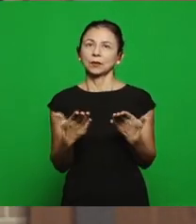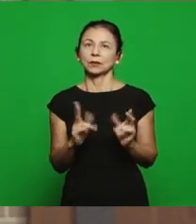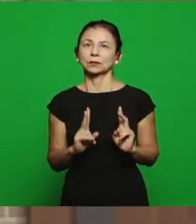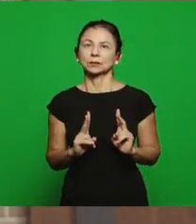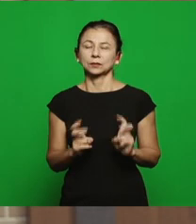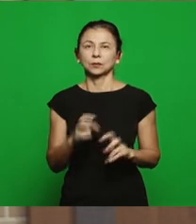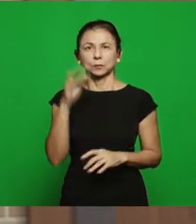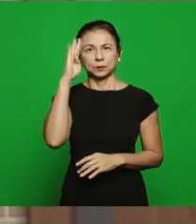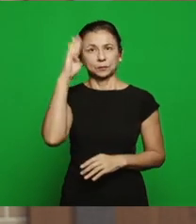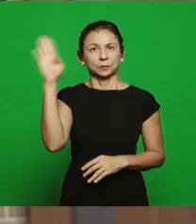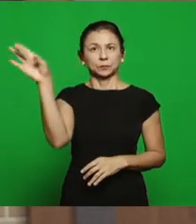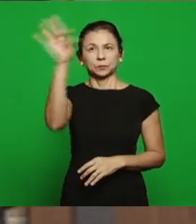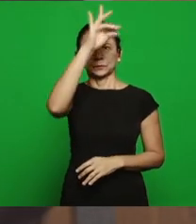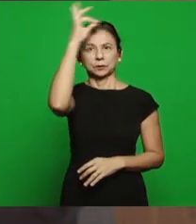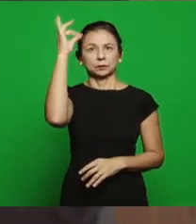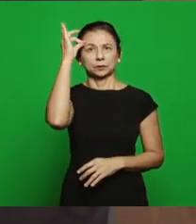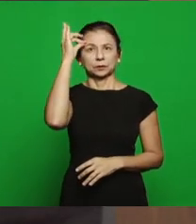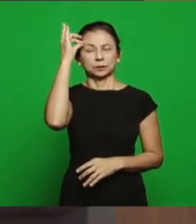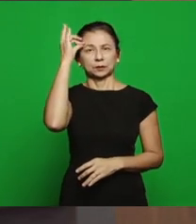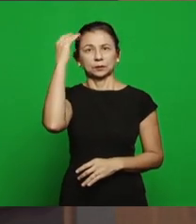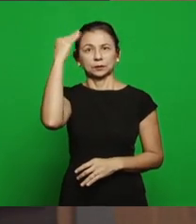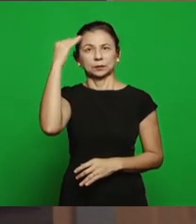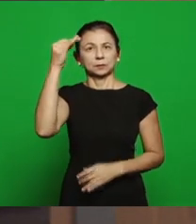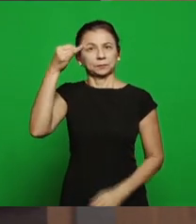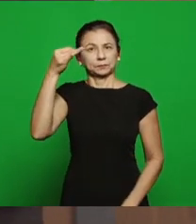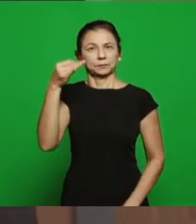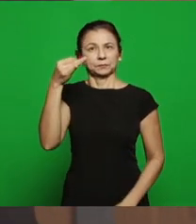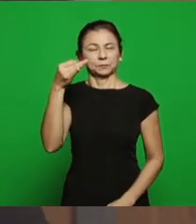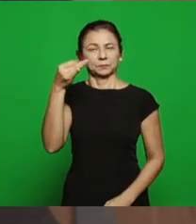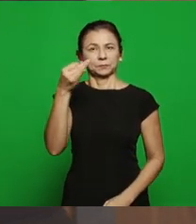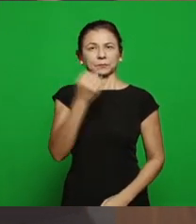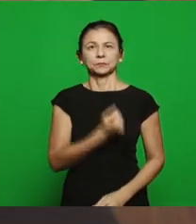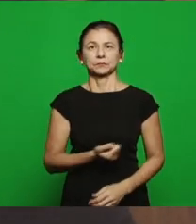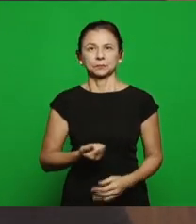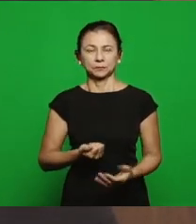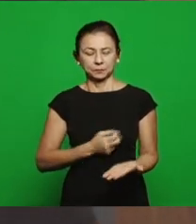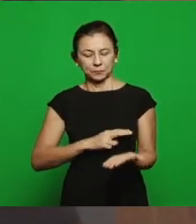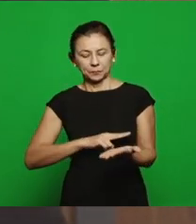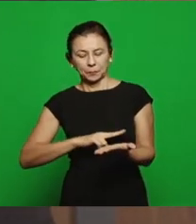wisdom, the third letter is the spirit of